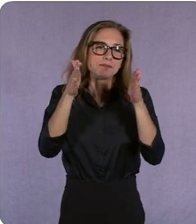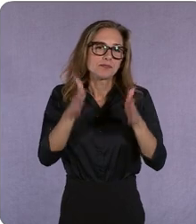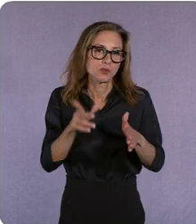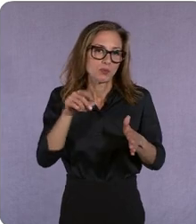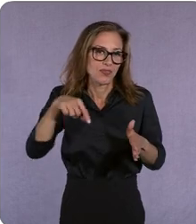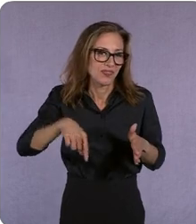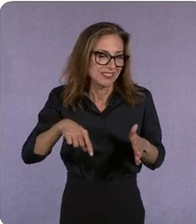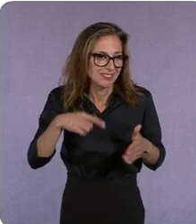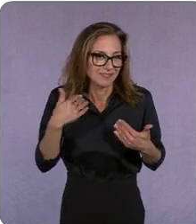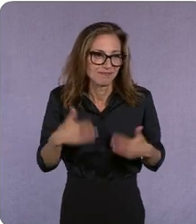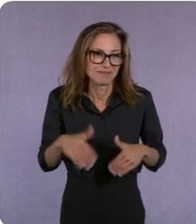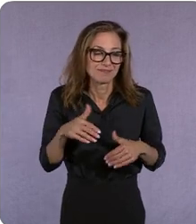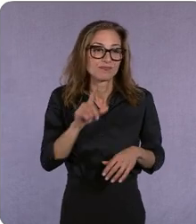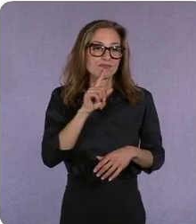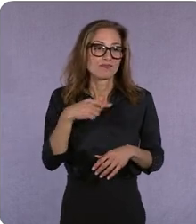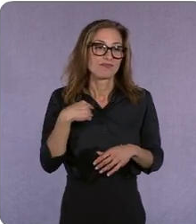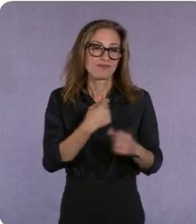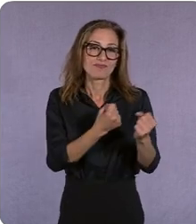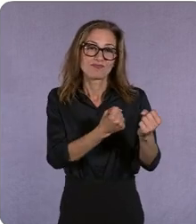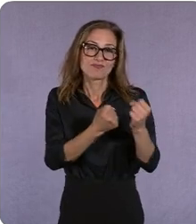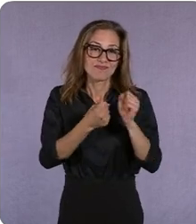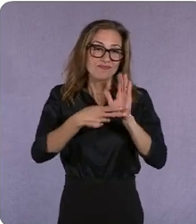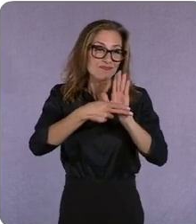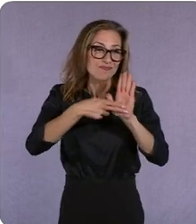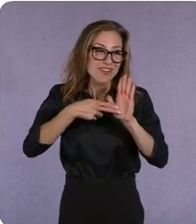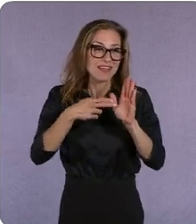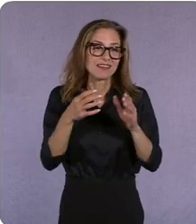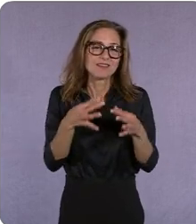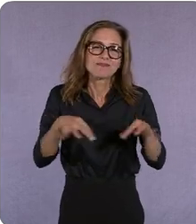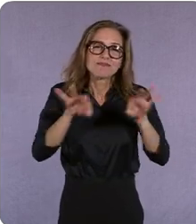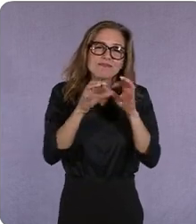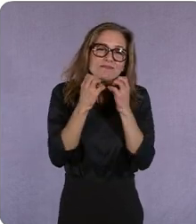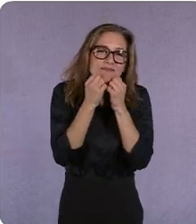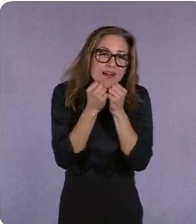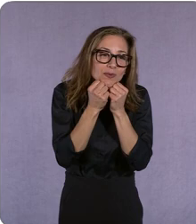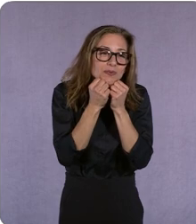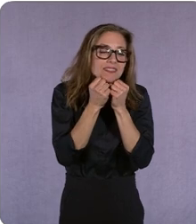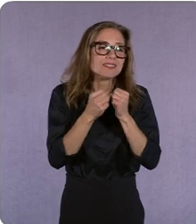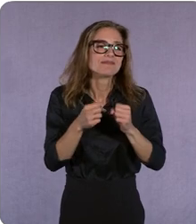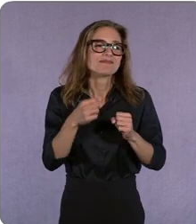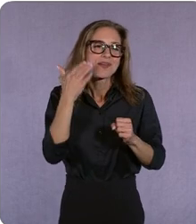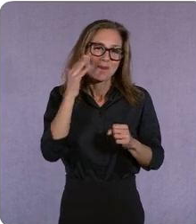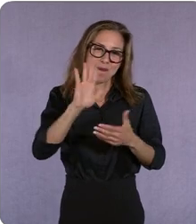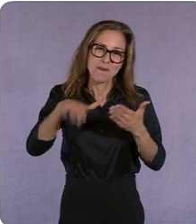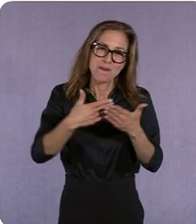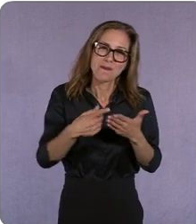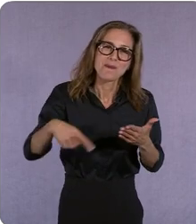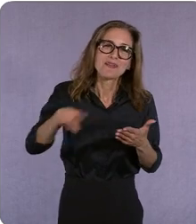really strong brand values and i know like all of you do in this room i think sometimes we can fall